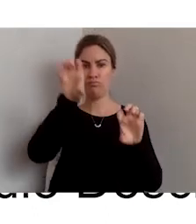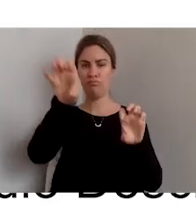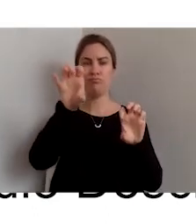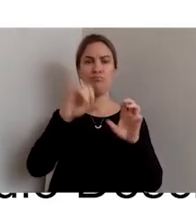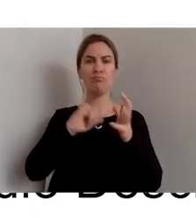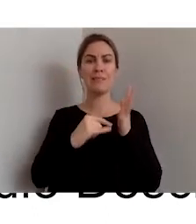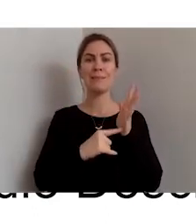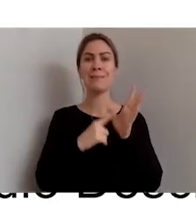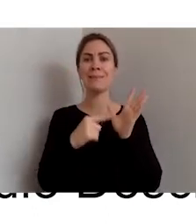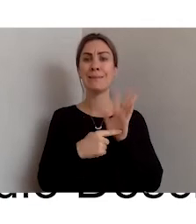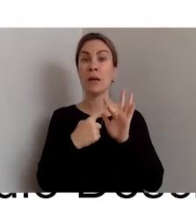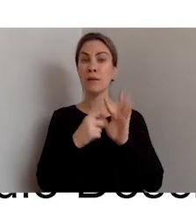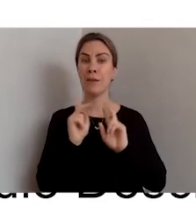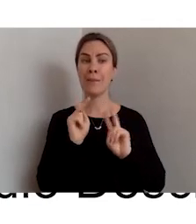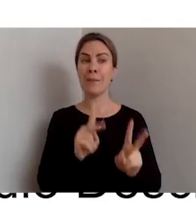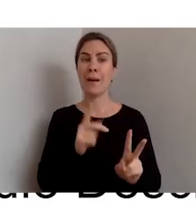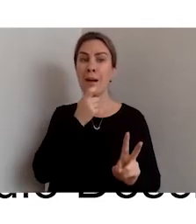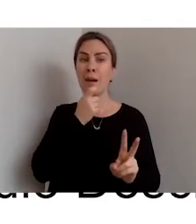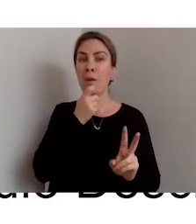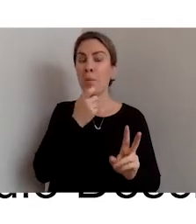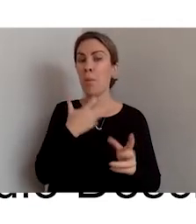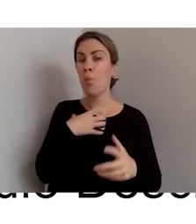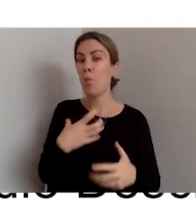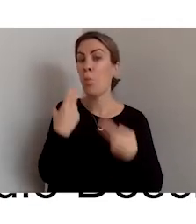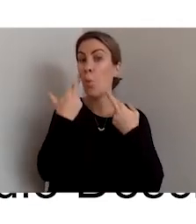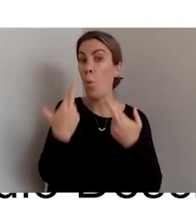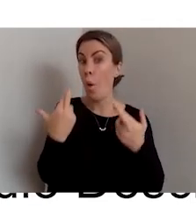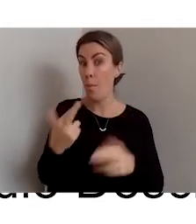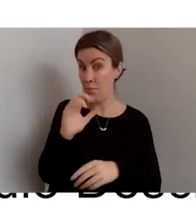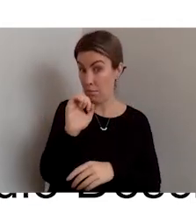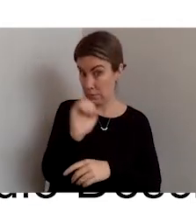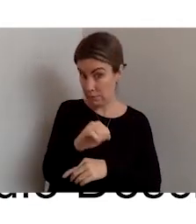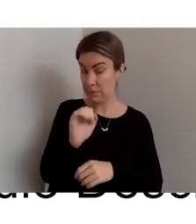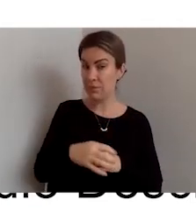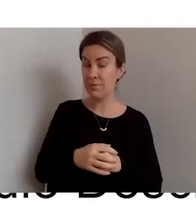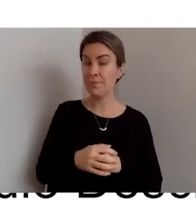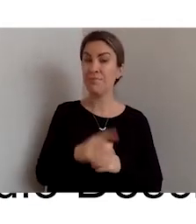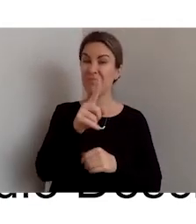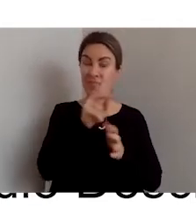I guess, a new form of normal. You know, video, digital content, is